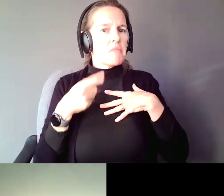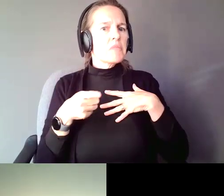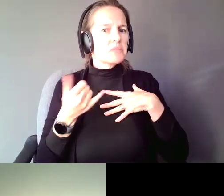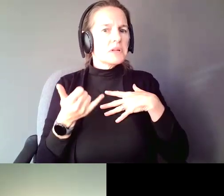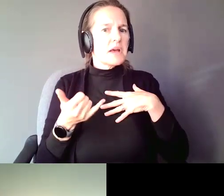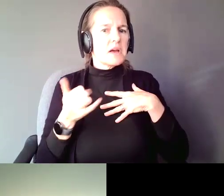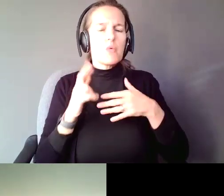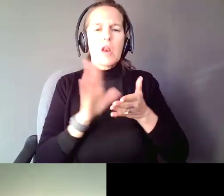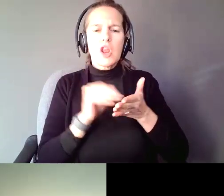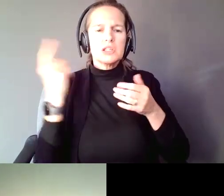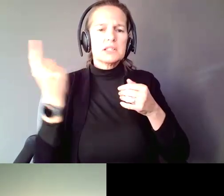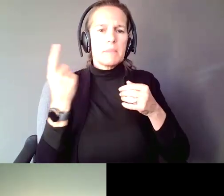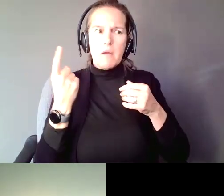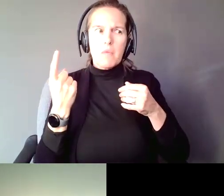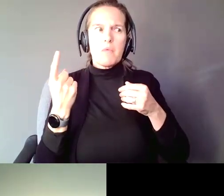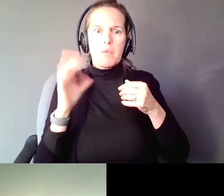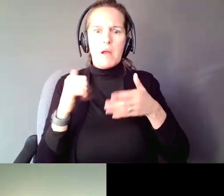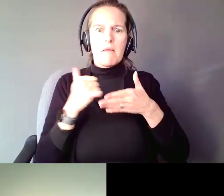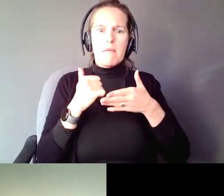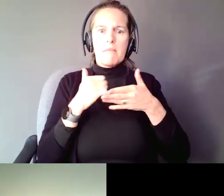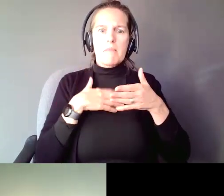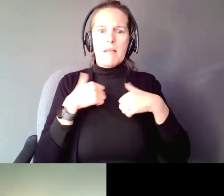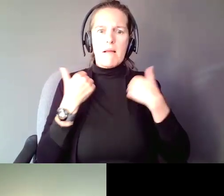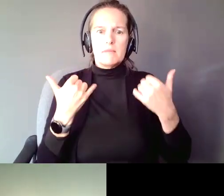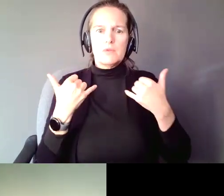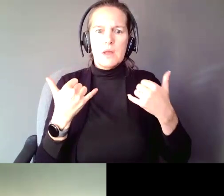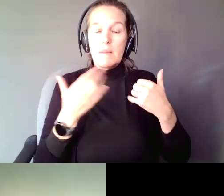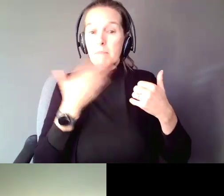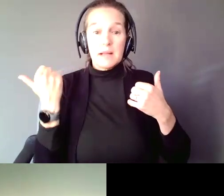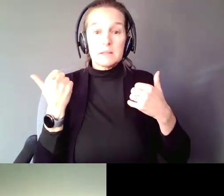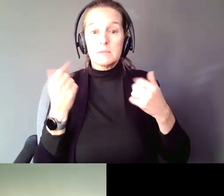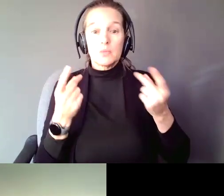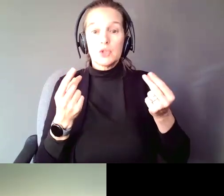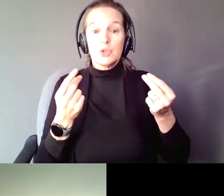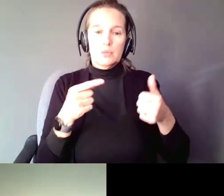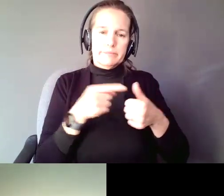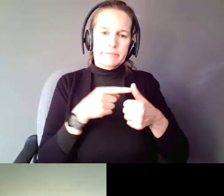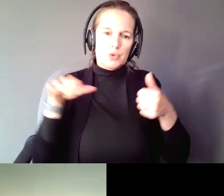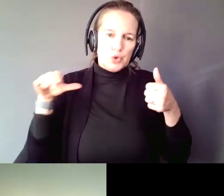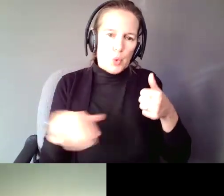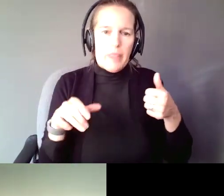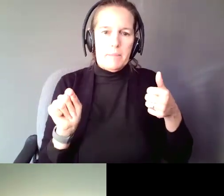help you in your life today, the best thing you can do is, one, do them. And, two, tell